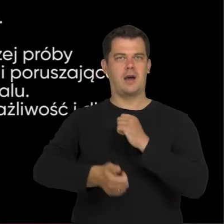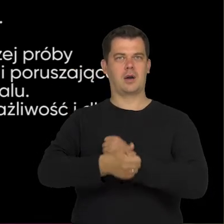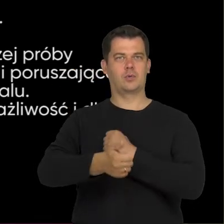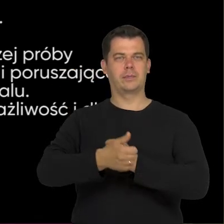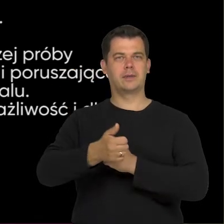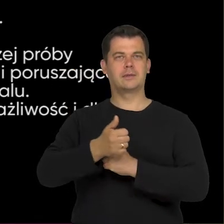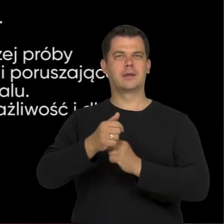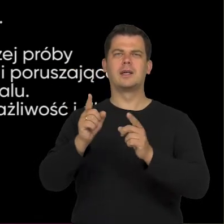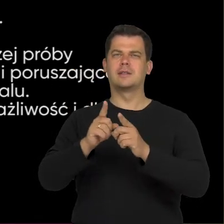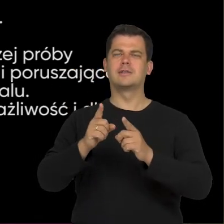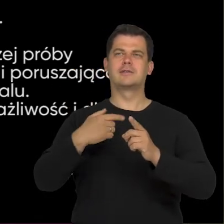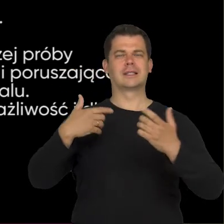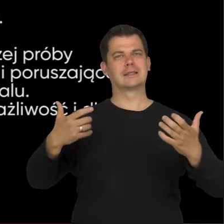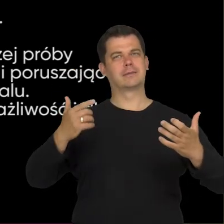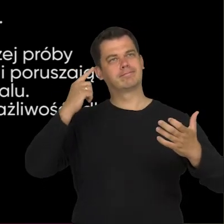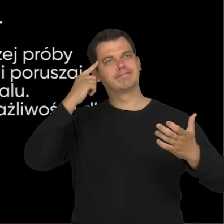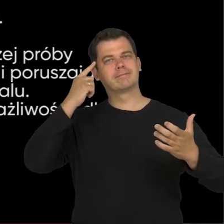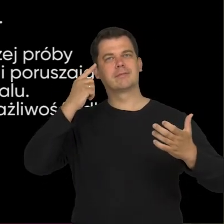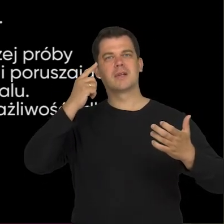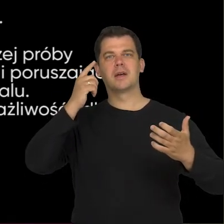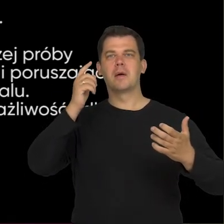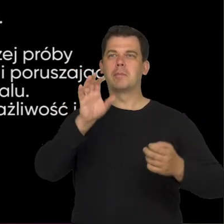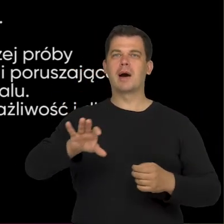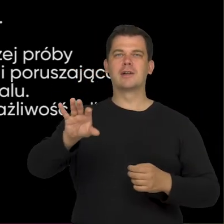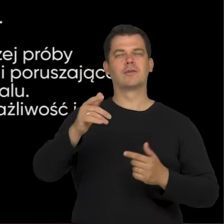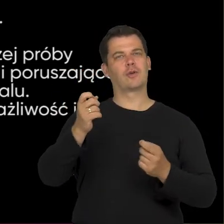and maybe this will allow me to have a fresh look at it.